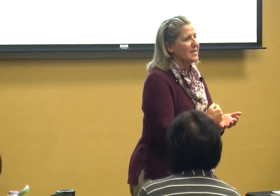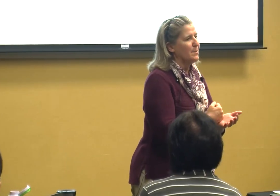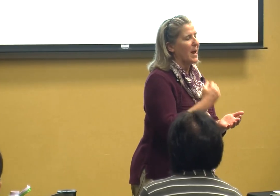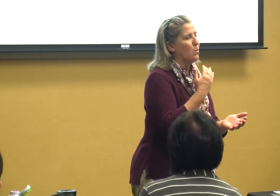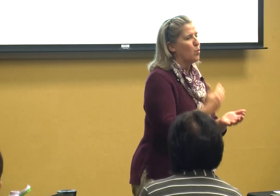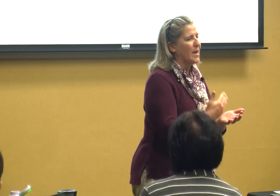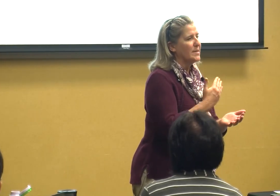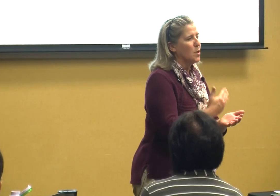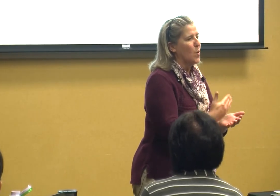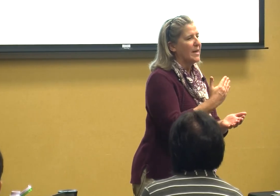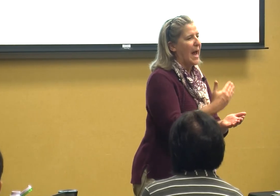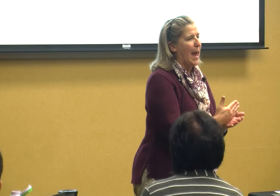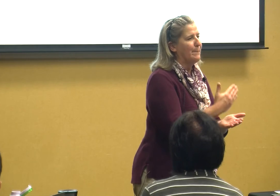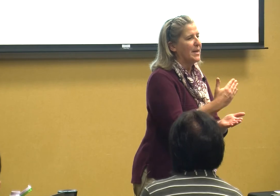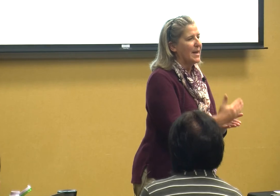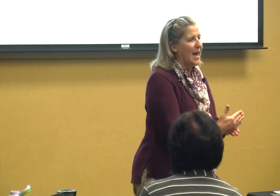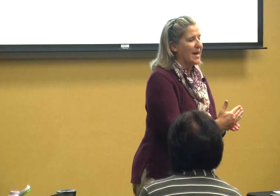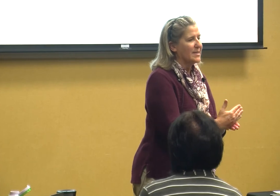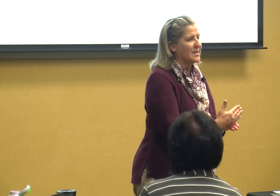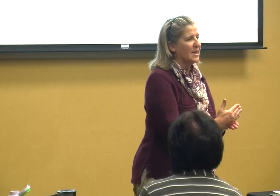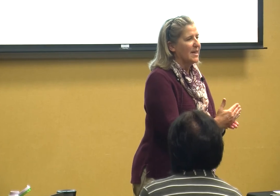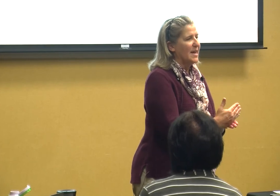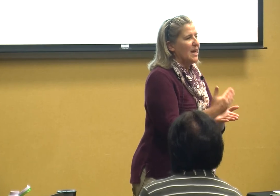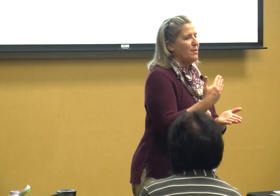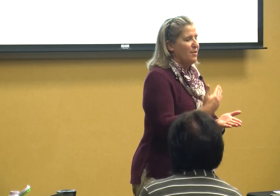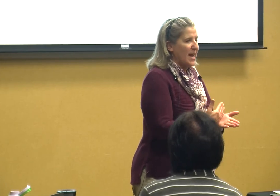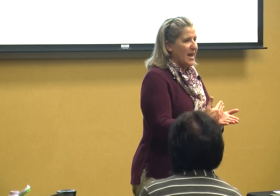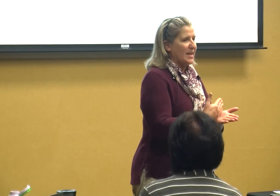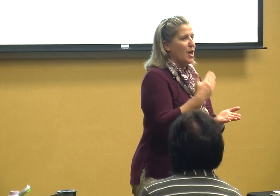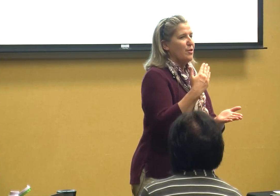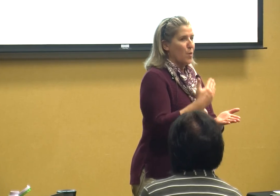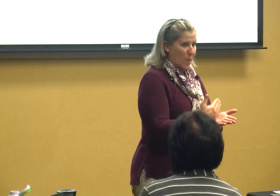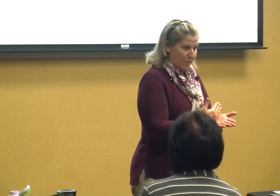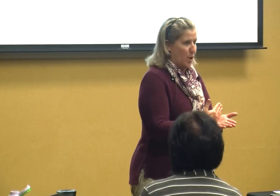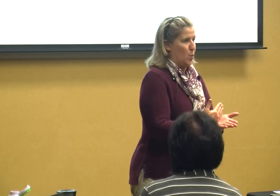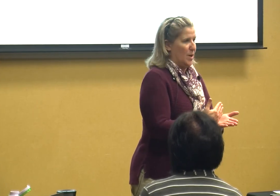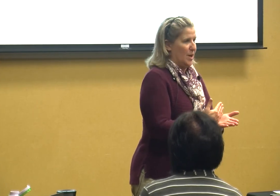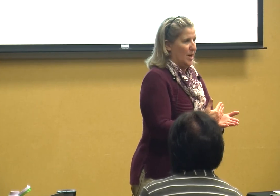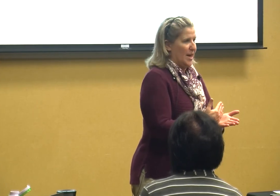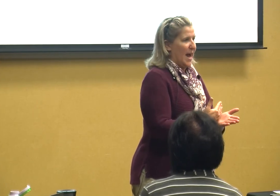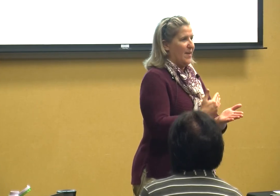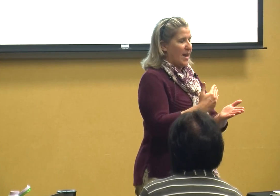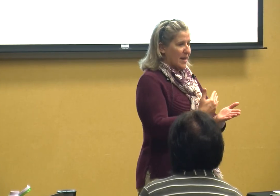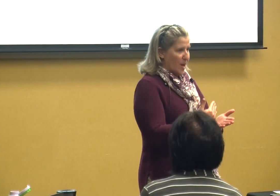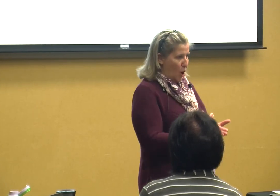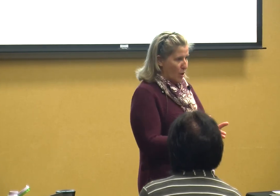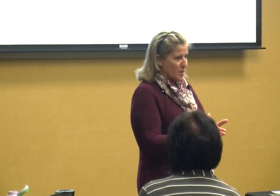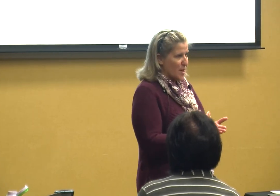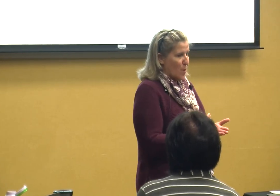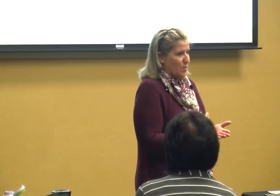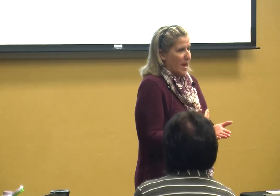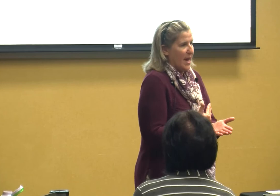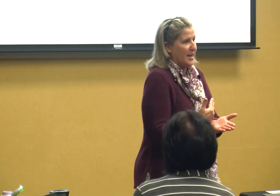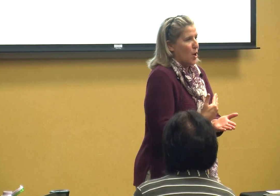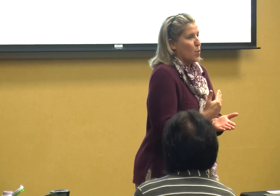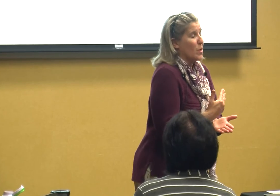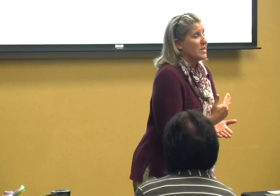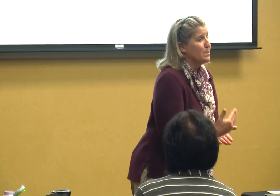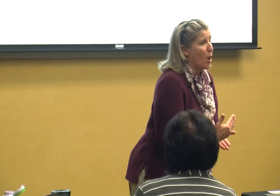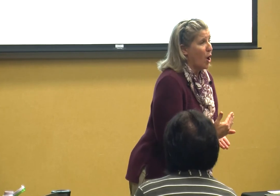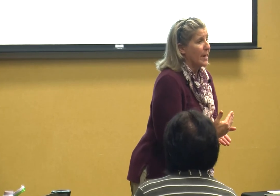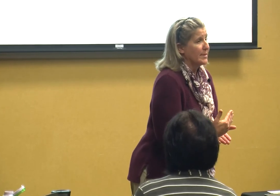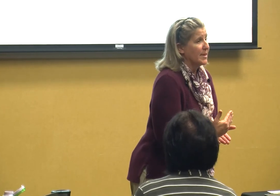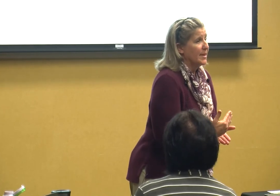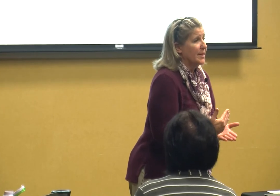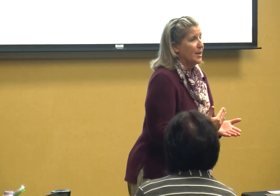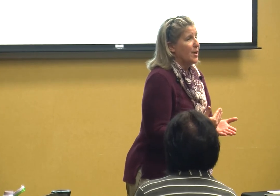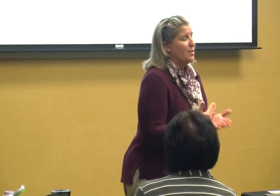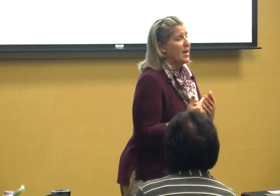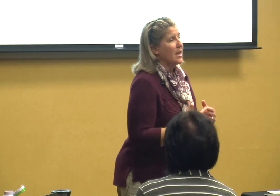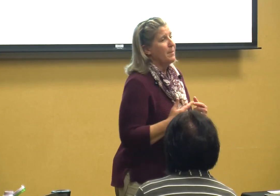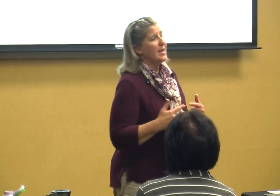what's going to happen next then they're with you and they can also then respond think about